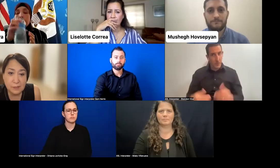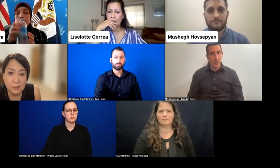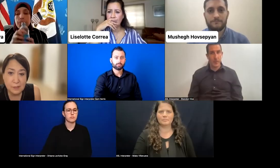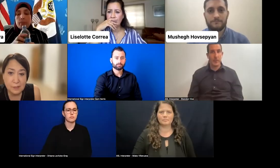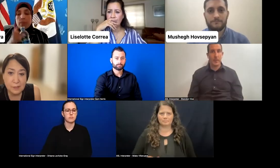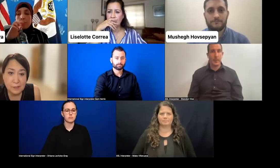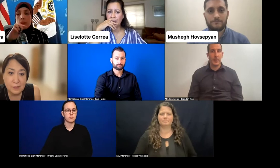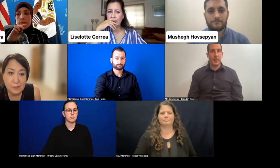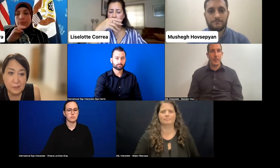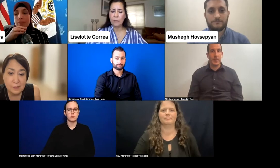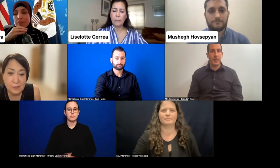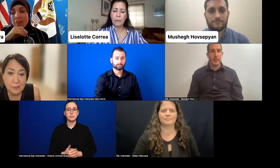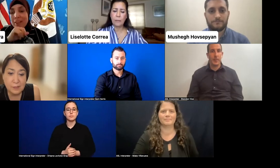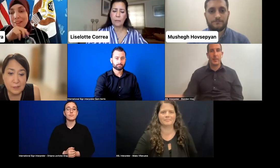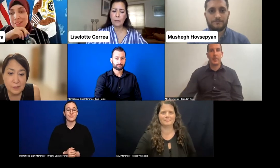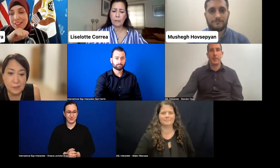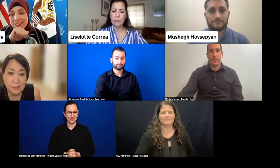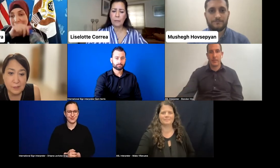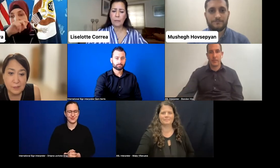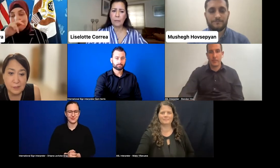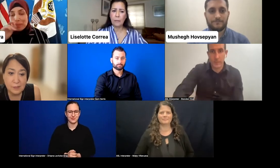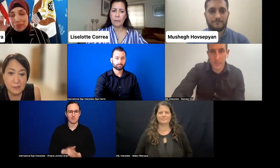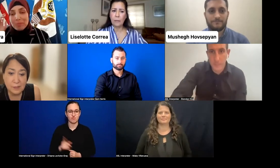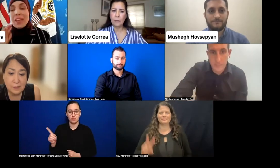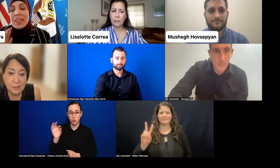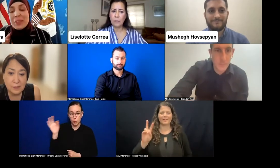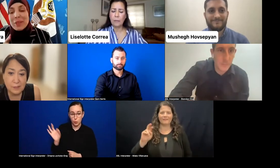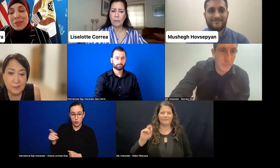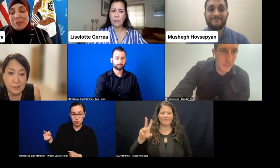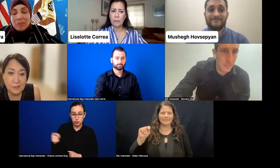Hello my dear colleagues. Do you hear me? Yes we do.